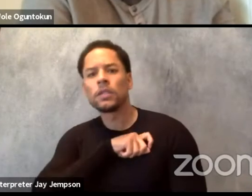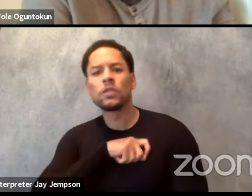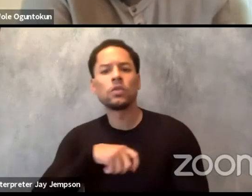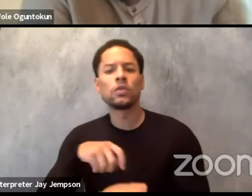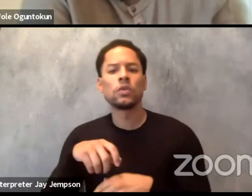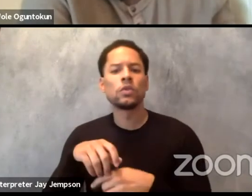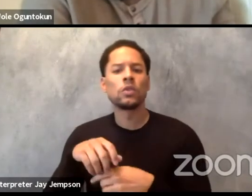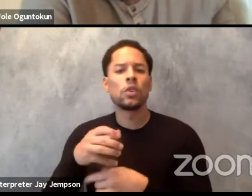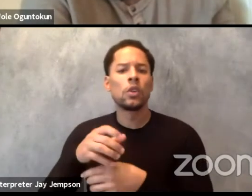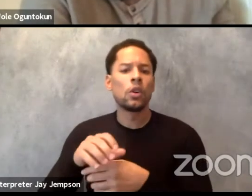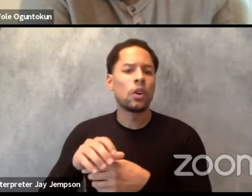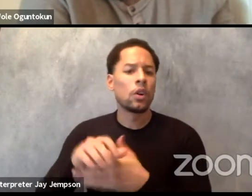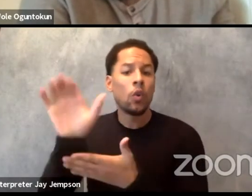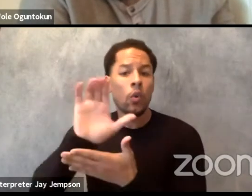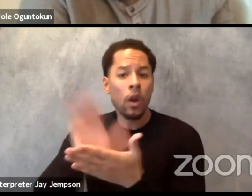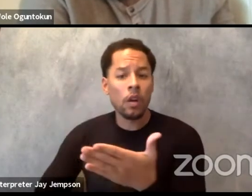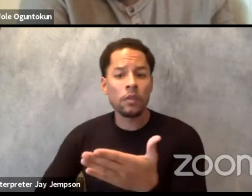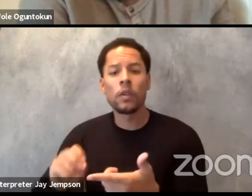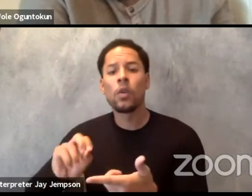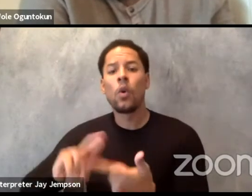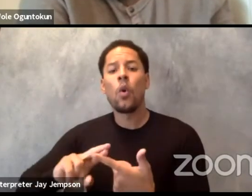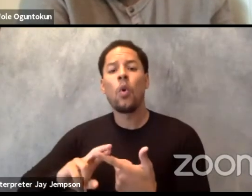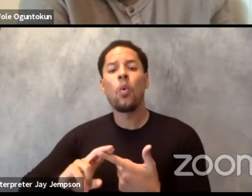coming to present in our countries,